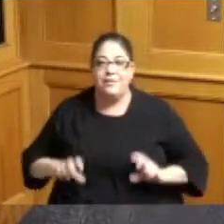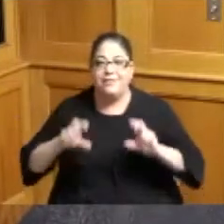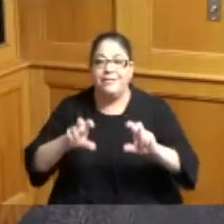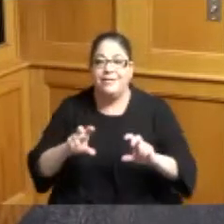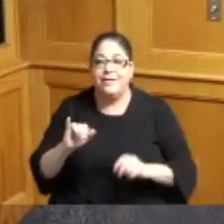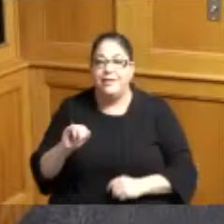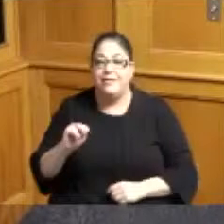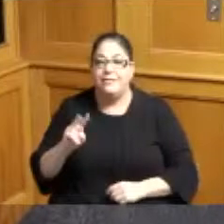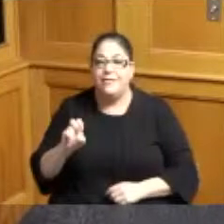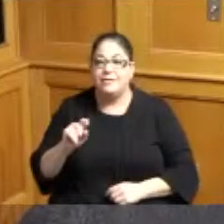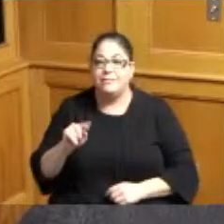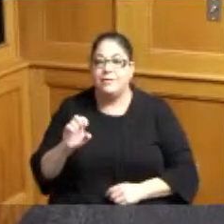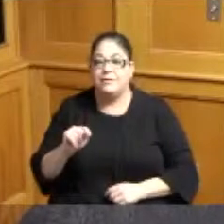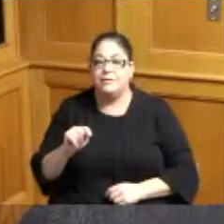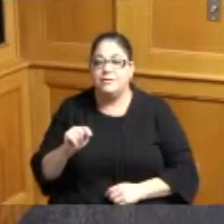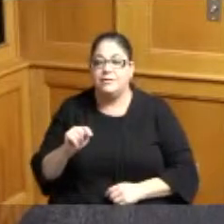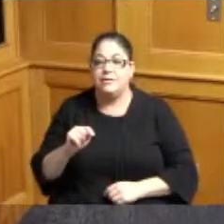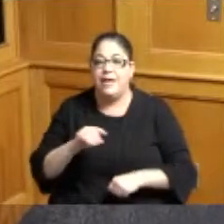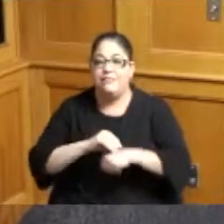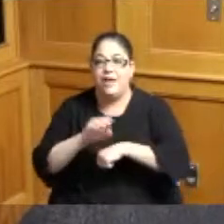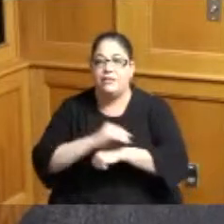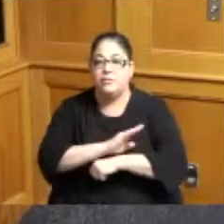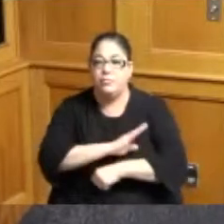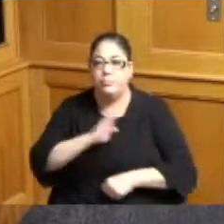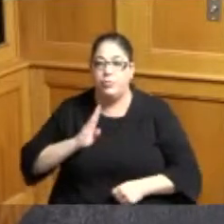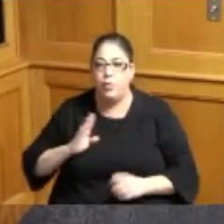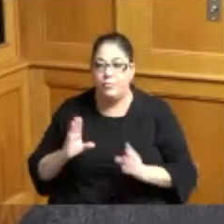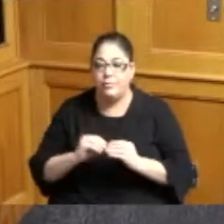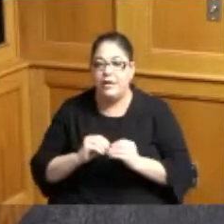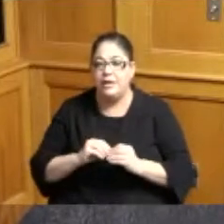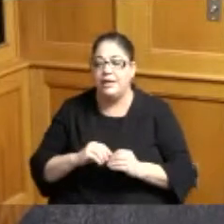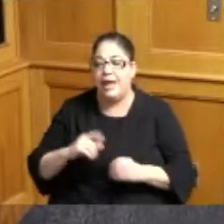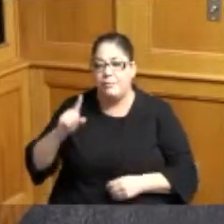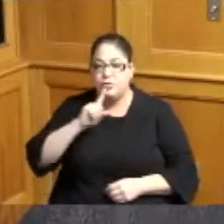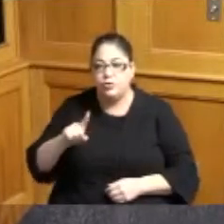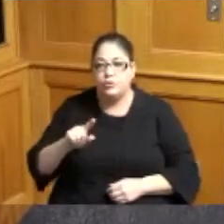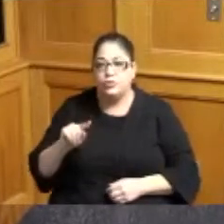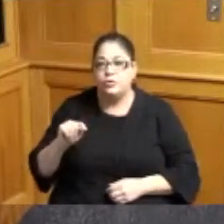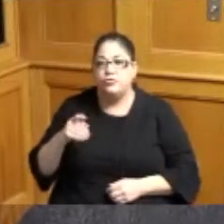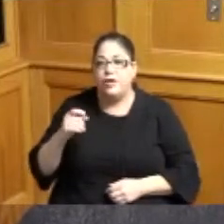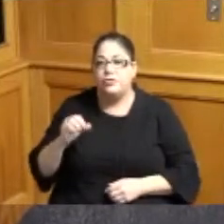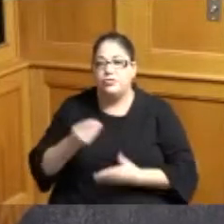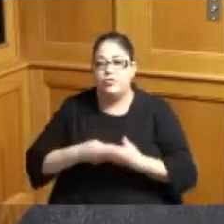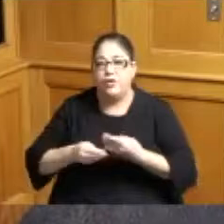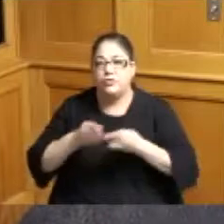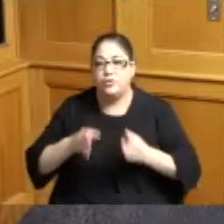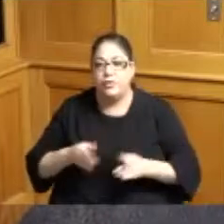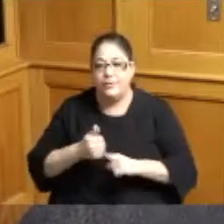meeting and I'm sure Jill Schiller our treasure will be coming forward with some very positive